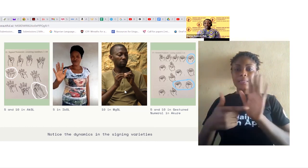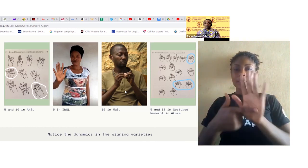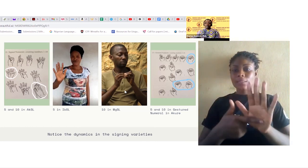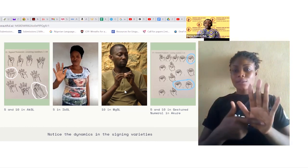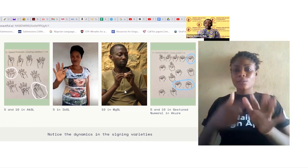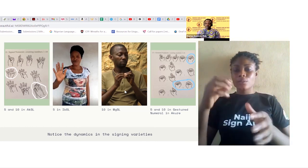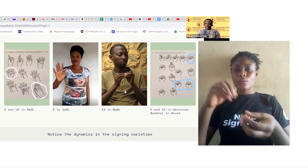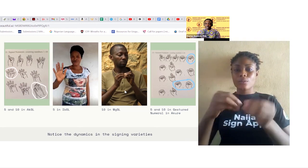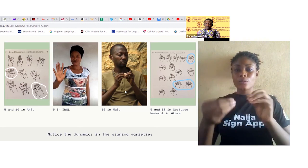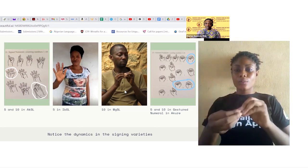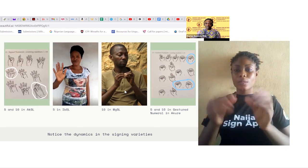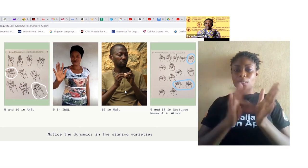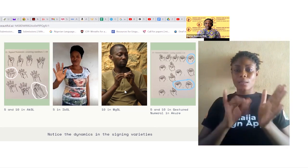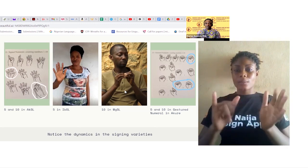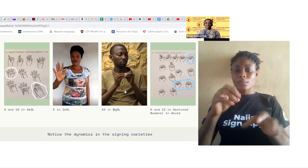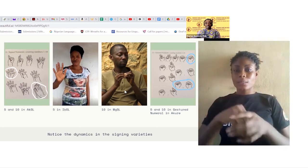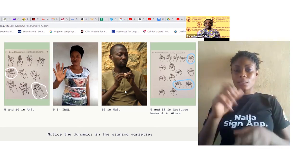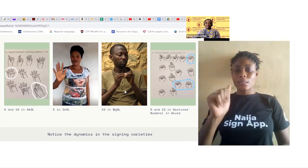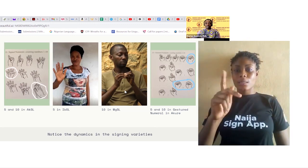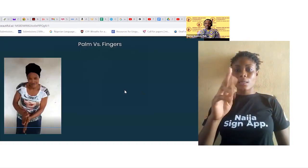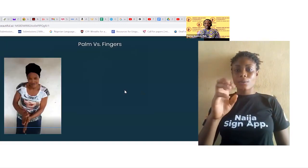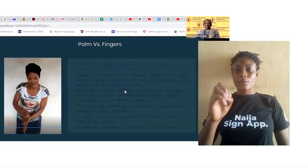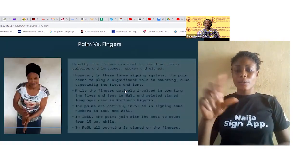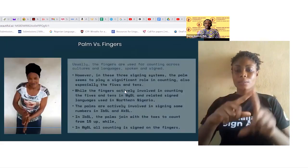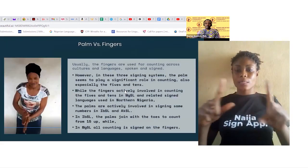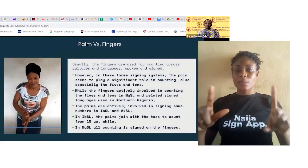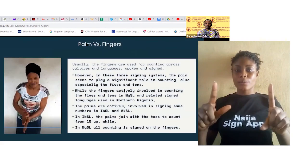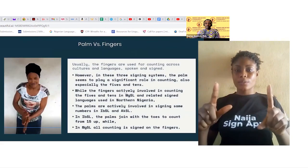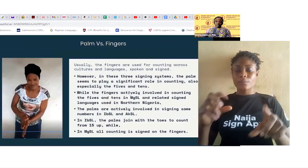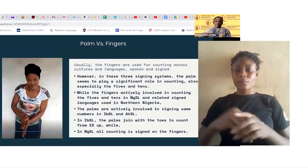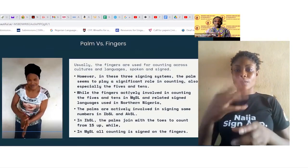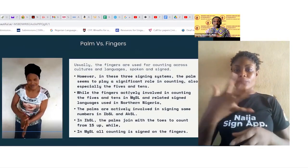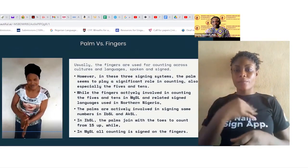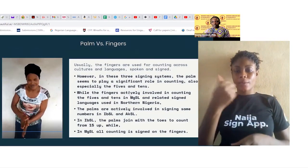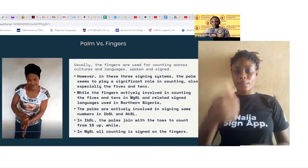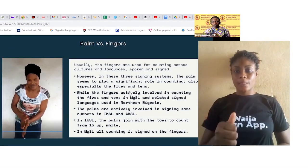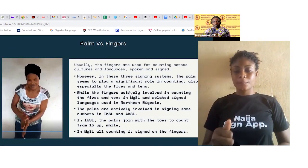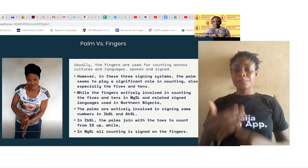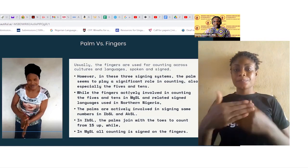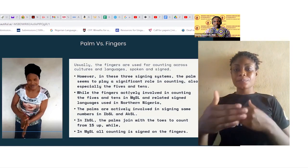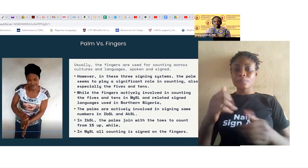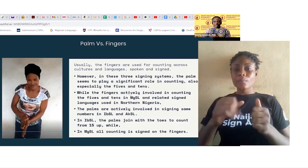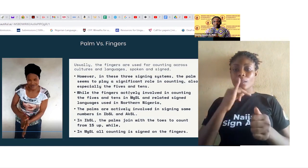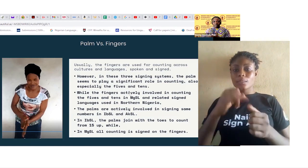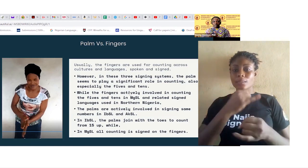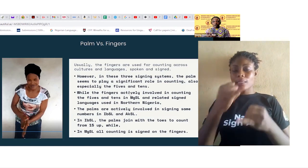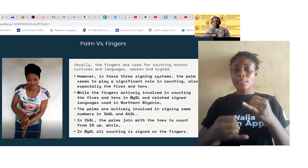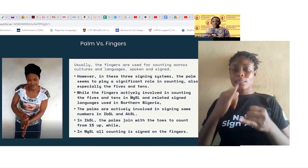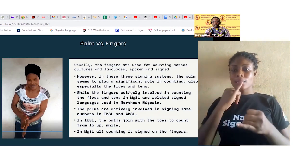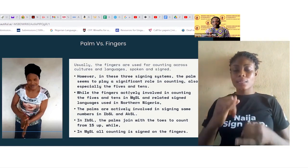um numerals counting in Akure Sign Language for five and ten. The next which is the last um palm versus